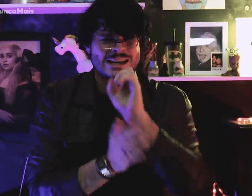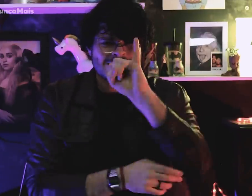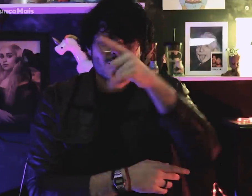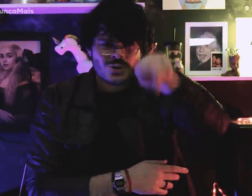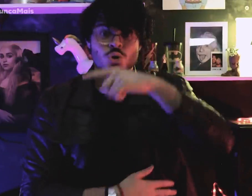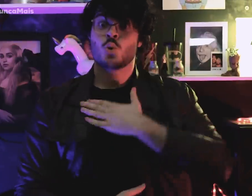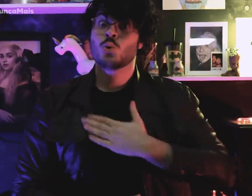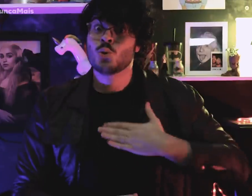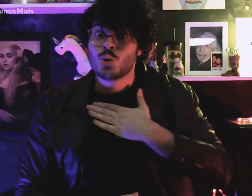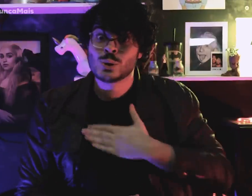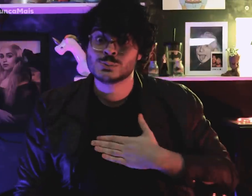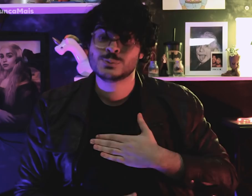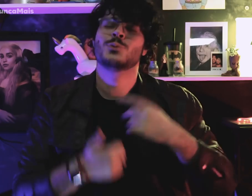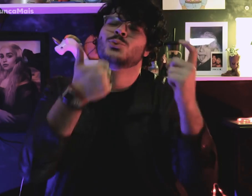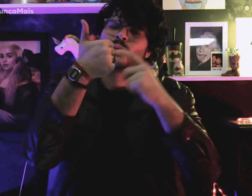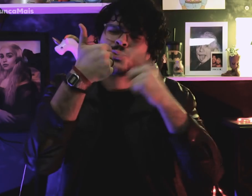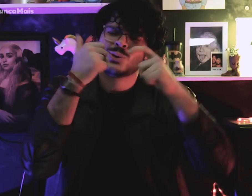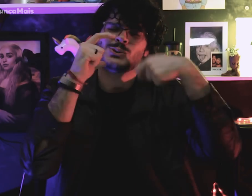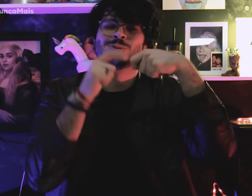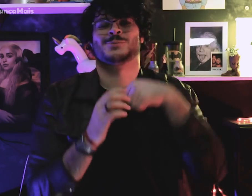Se você gostou, curte aí!